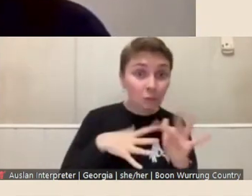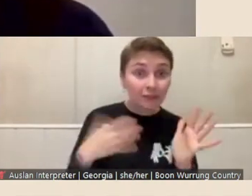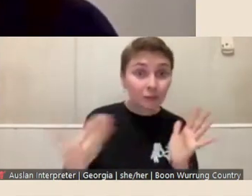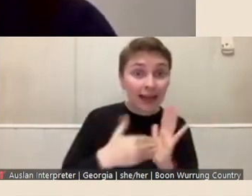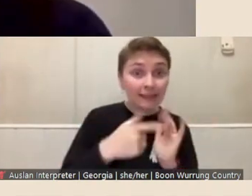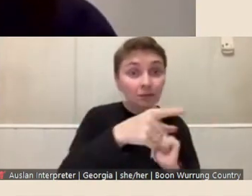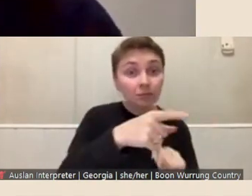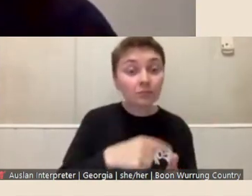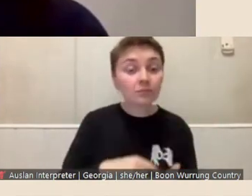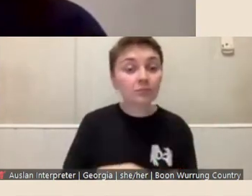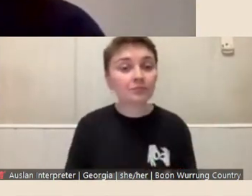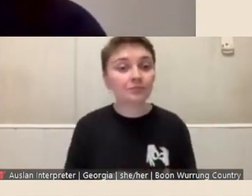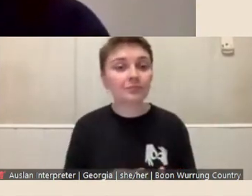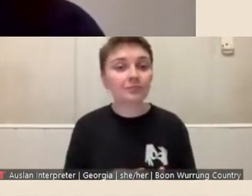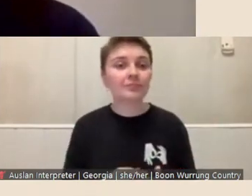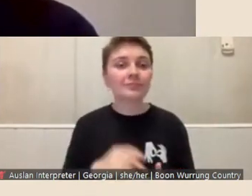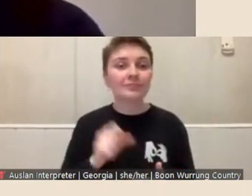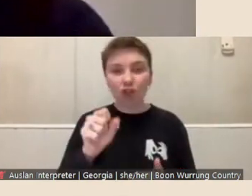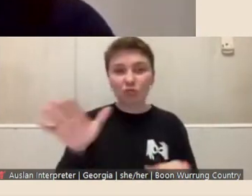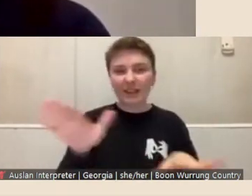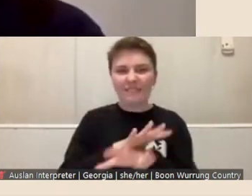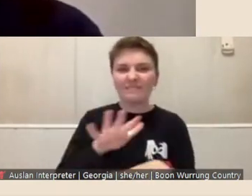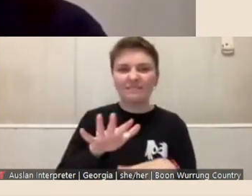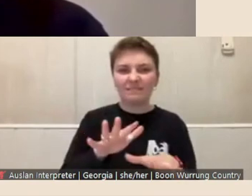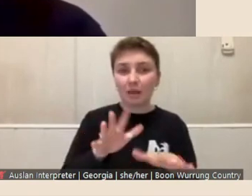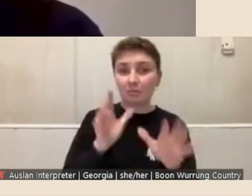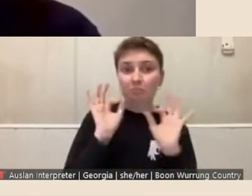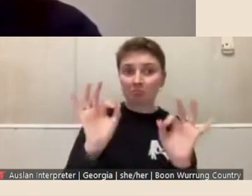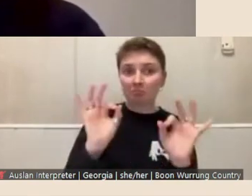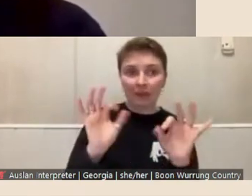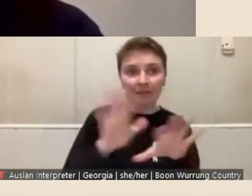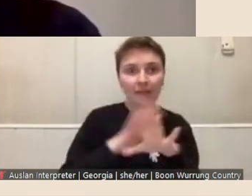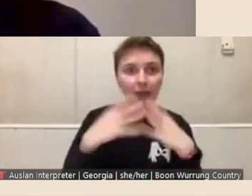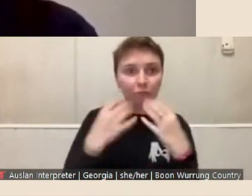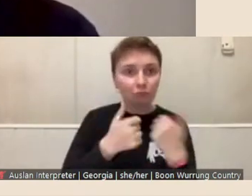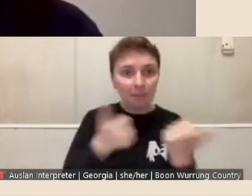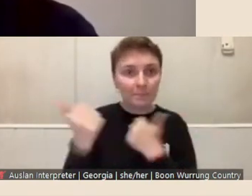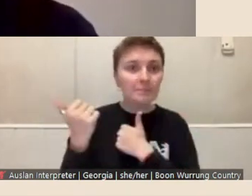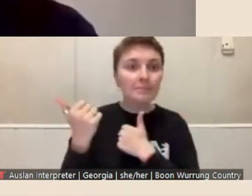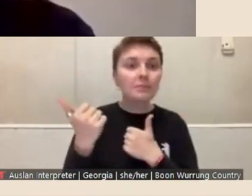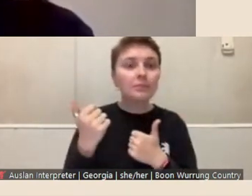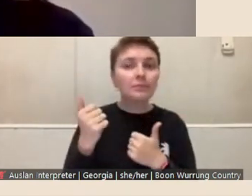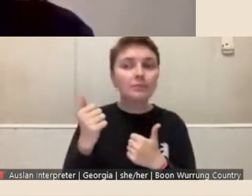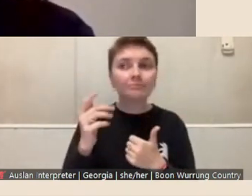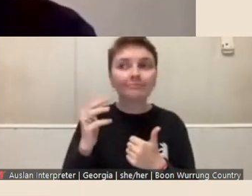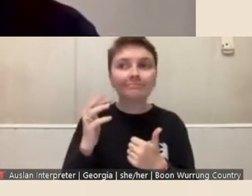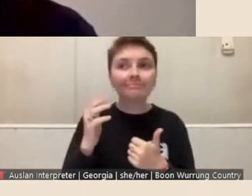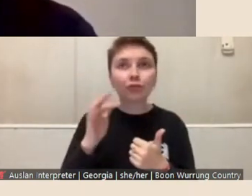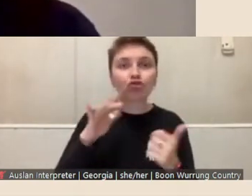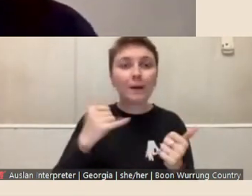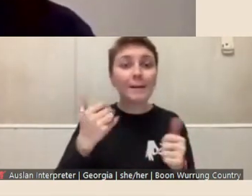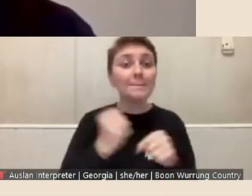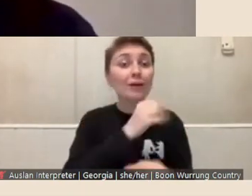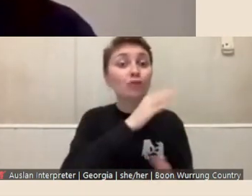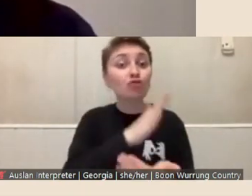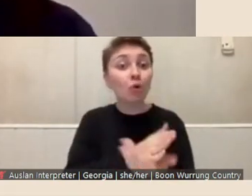Suzie: You've covered that really well Shona, just yeah, just make sure you check the application